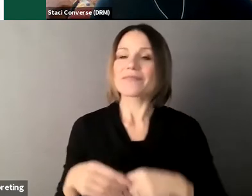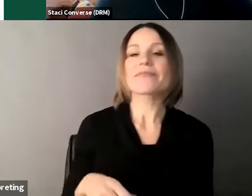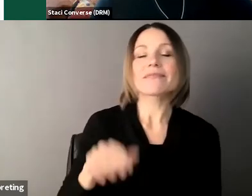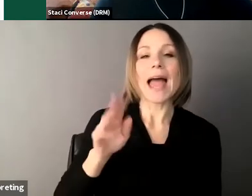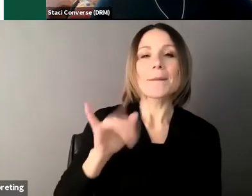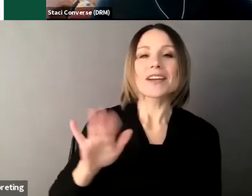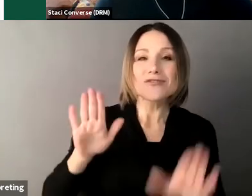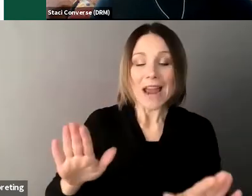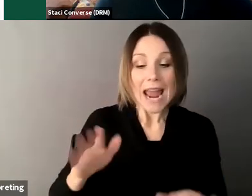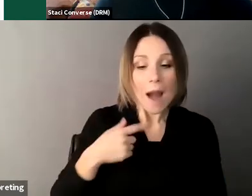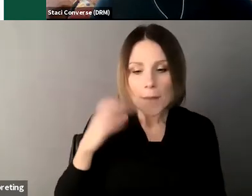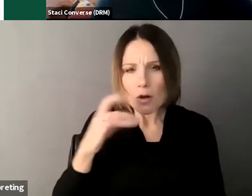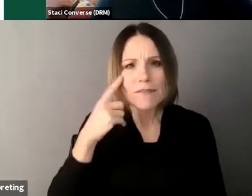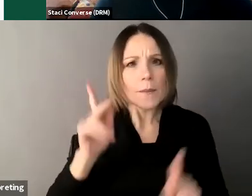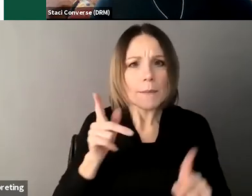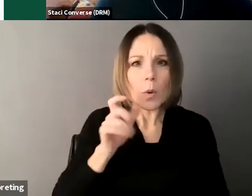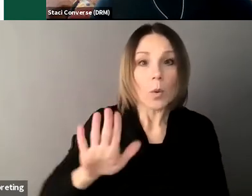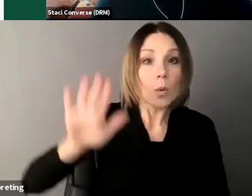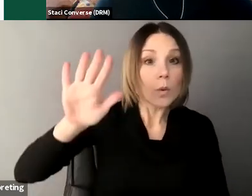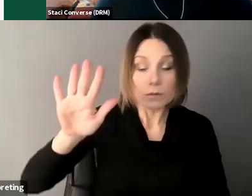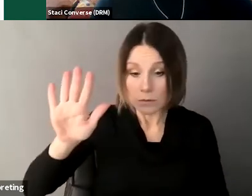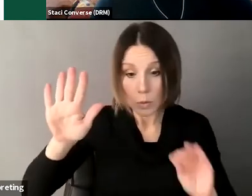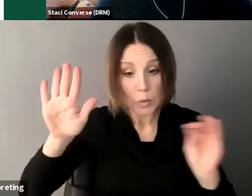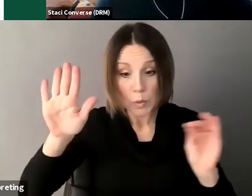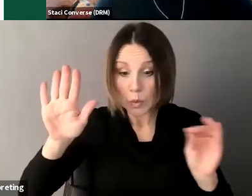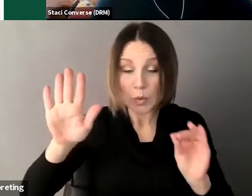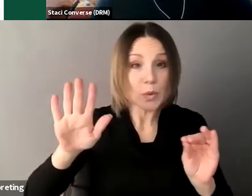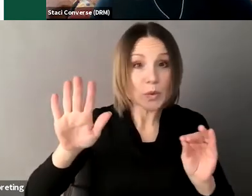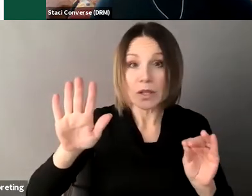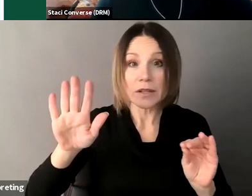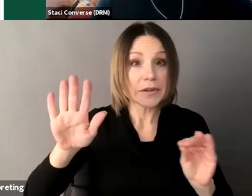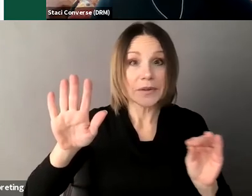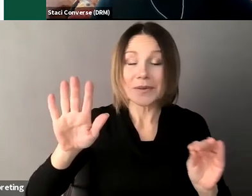I will try to answer that so I think we're probably okay to move on okay thank you Abby